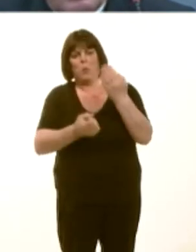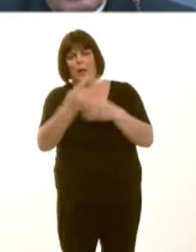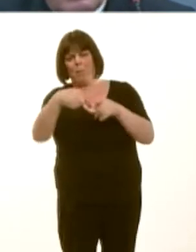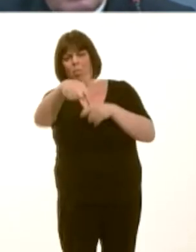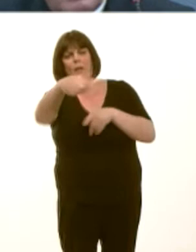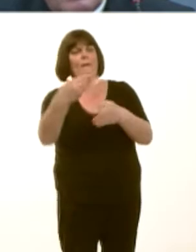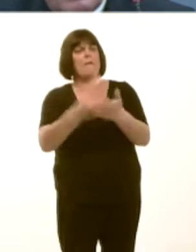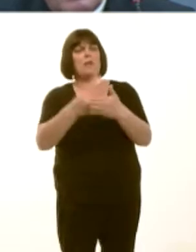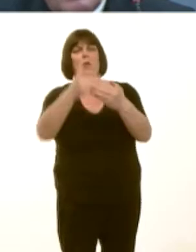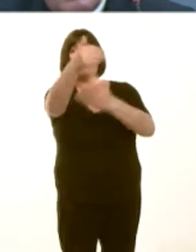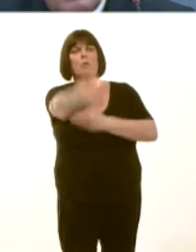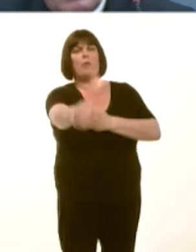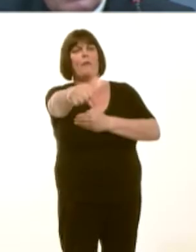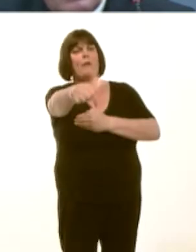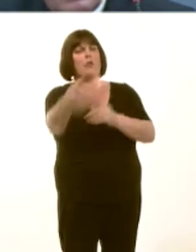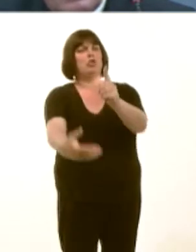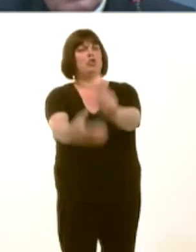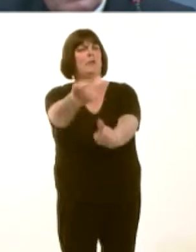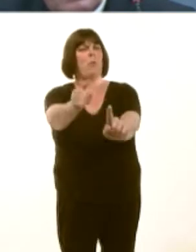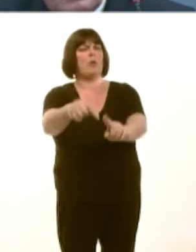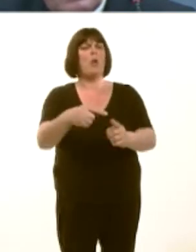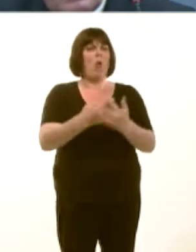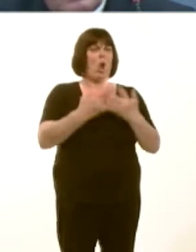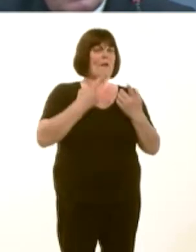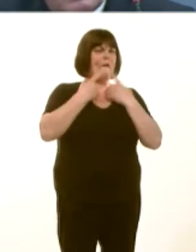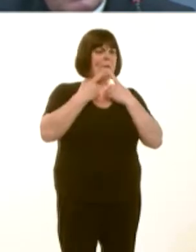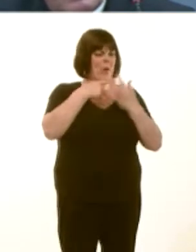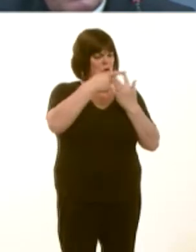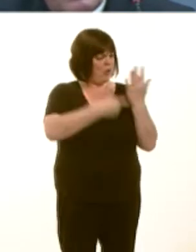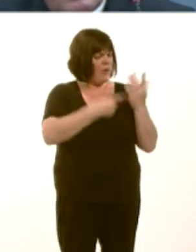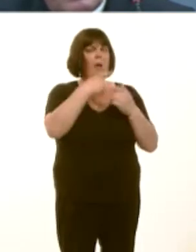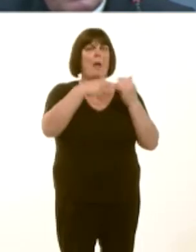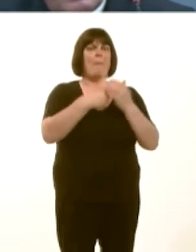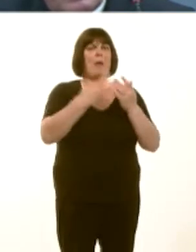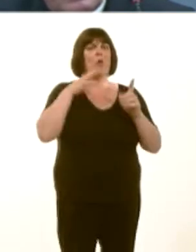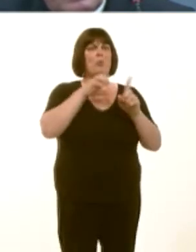As I said, there are reams of information on previous tranches of Objective 1 and convergence